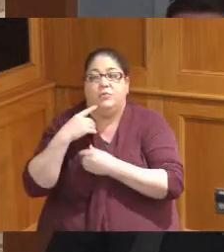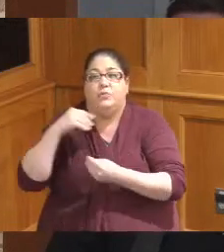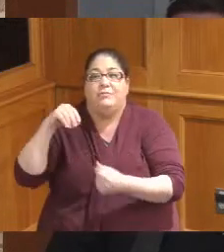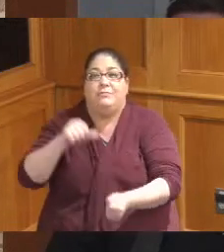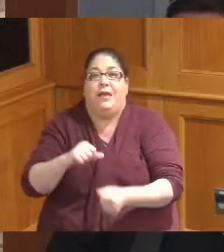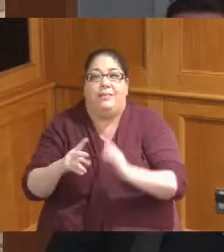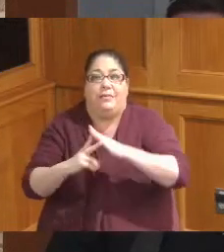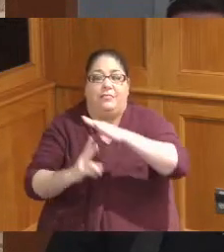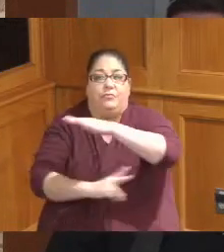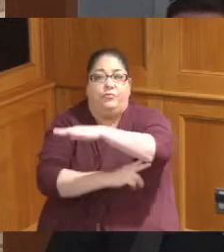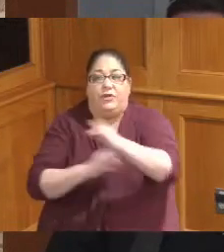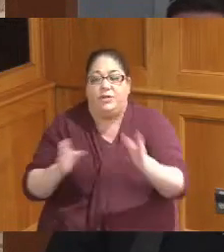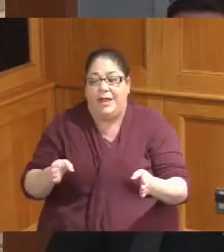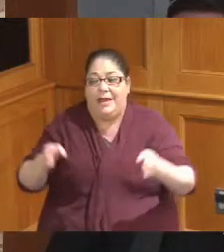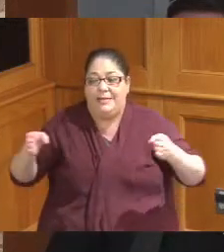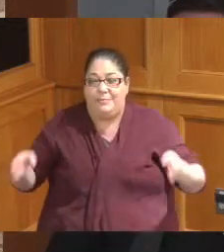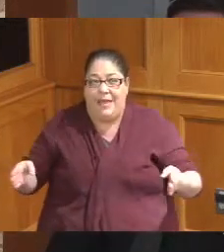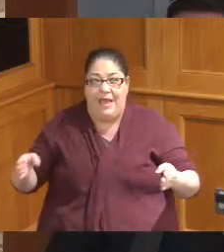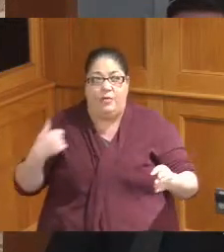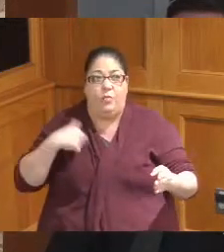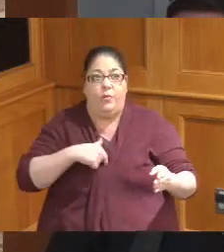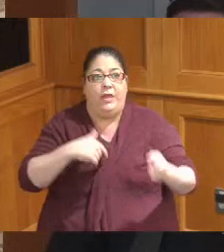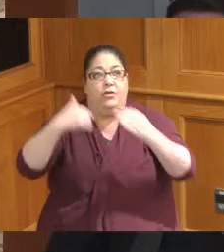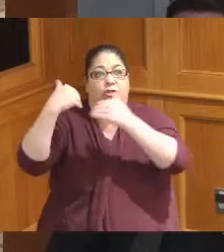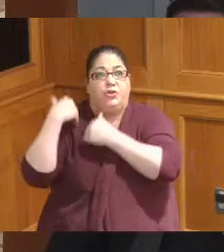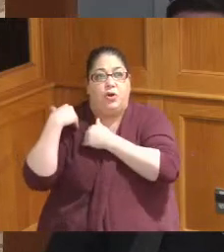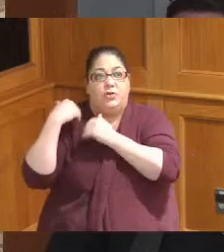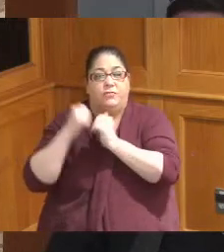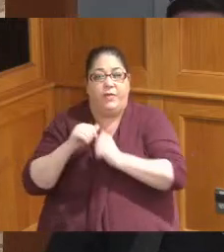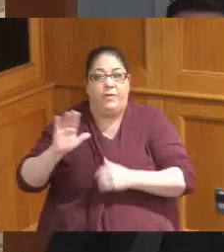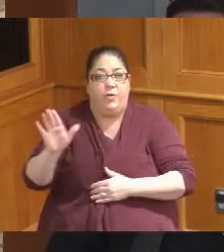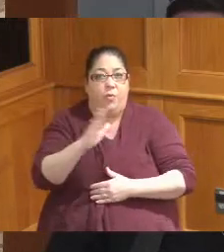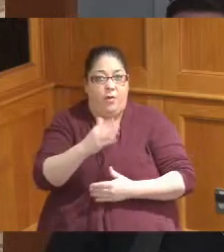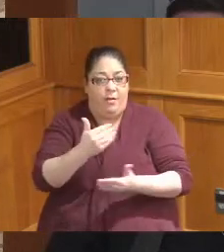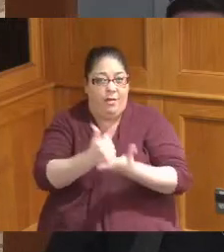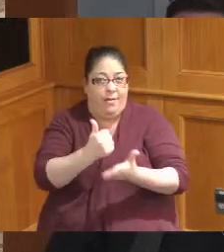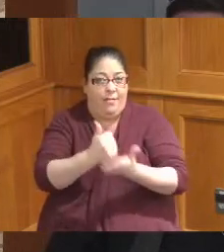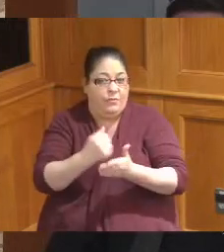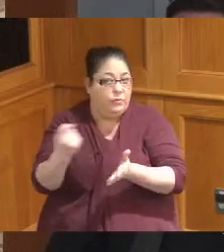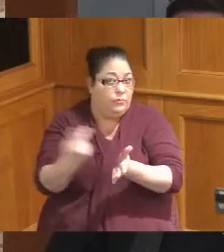are in charge of of course with your commit with the Commissioner's help to look at that so I think